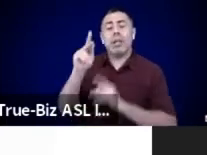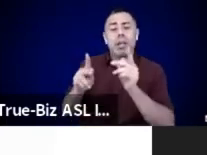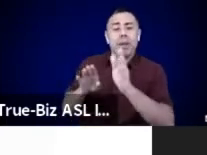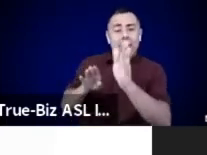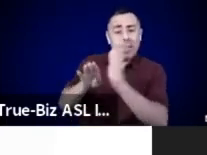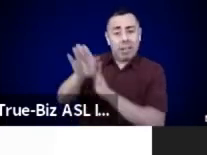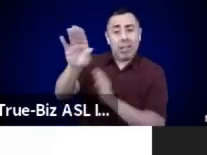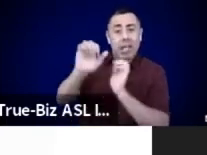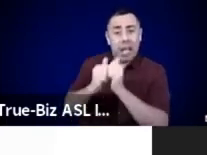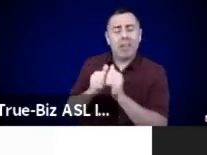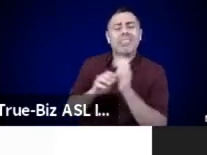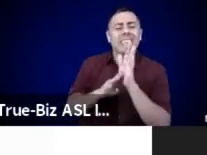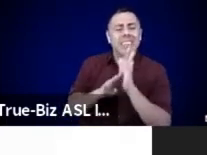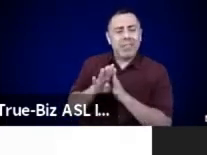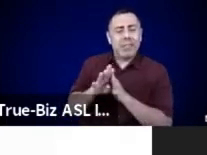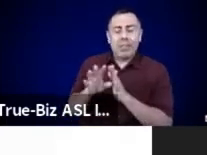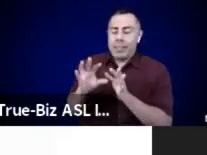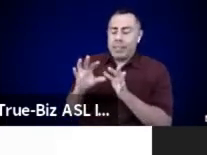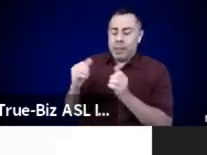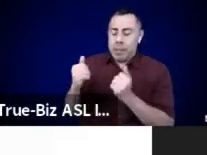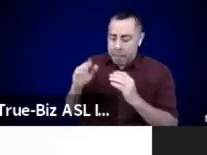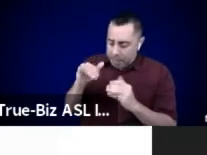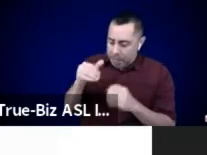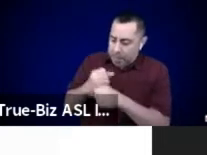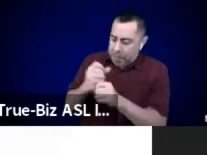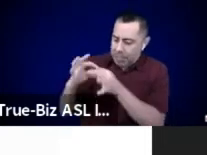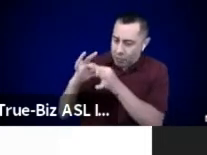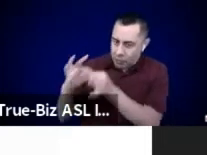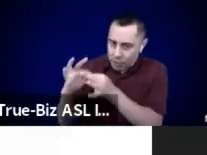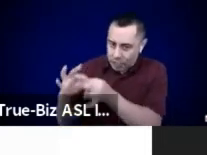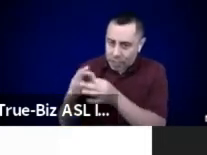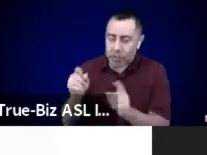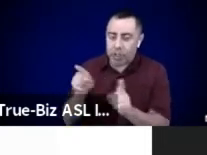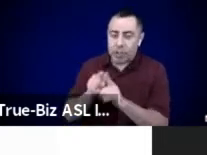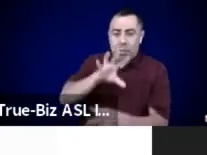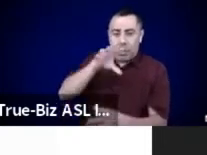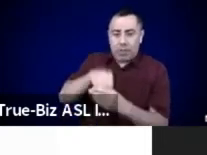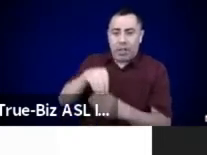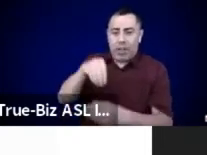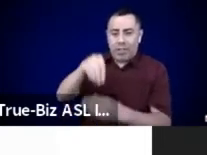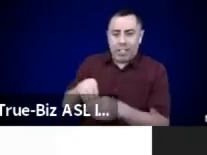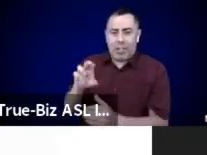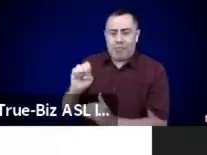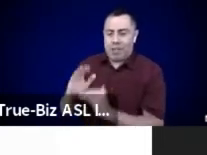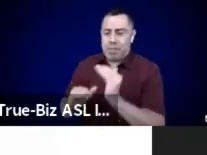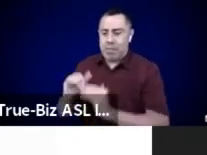Come to your river Remember you dance not just for this body. We are dancing for rivers.